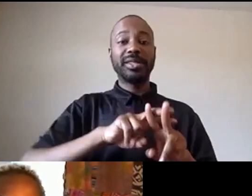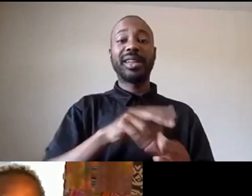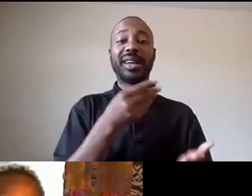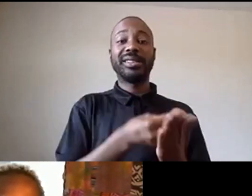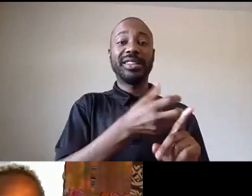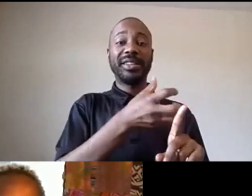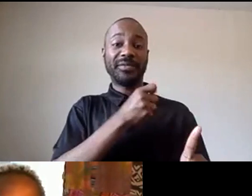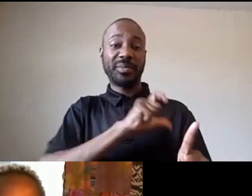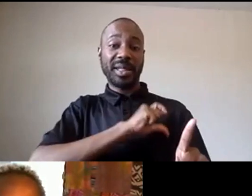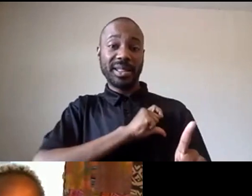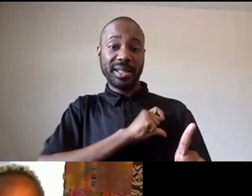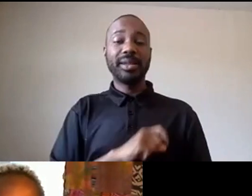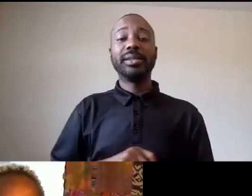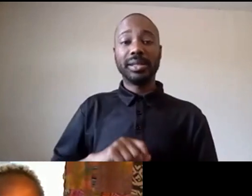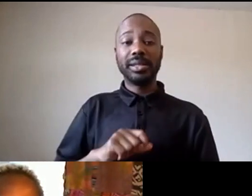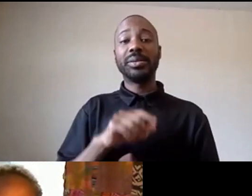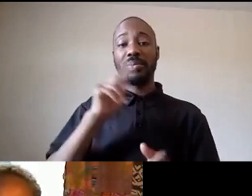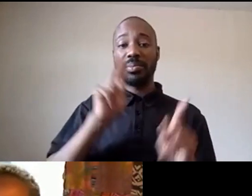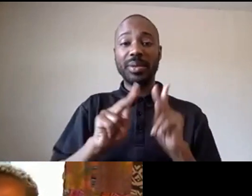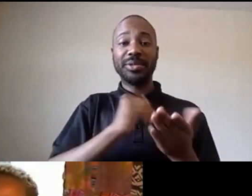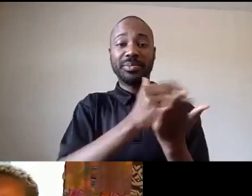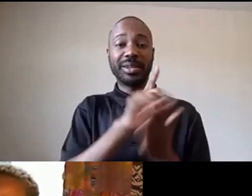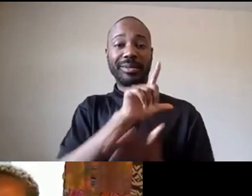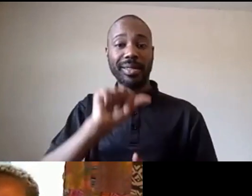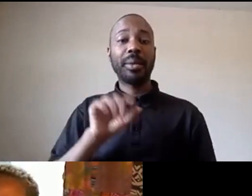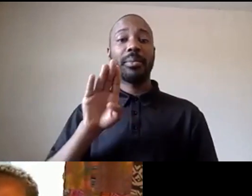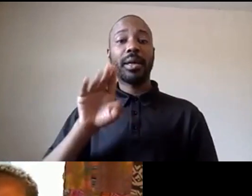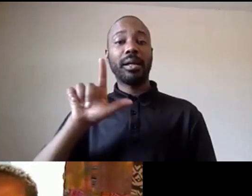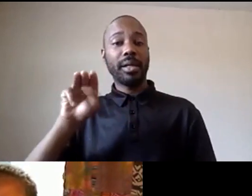cops people's budget la black lives matter will be there and justin is